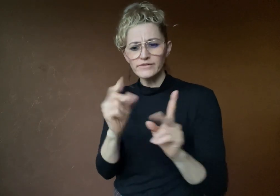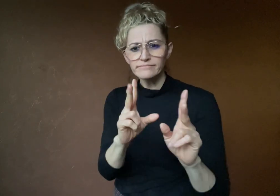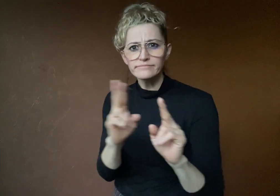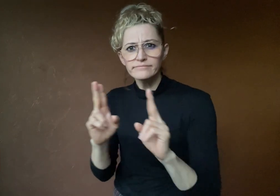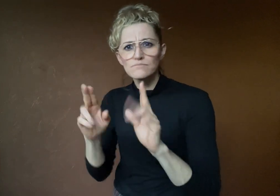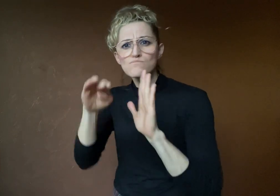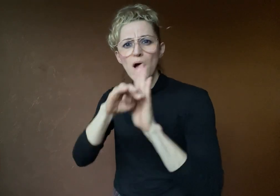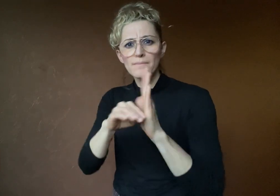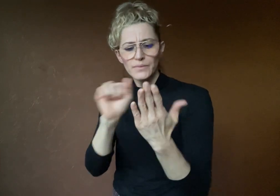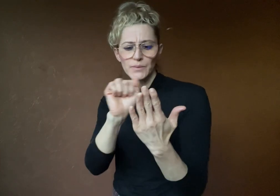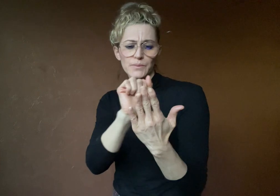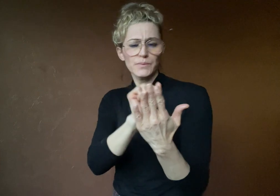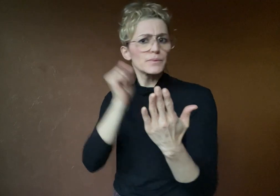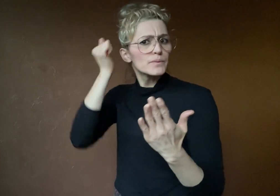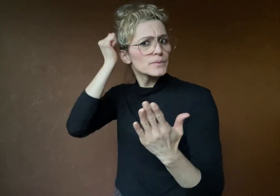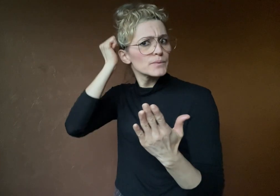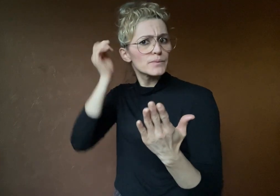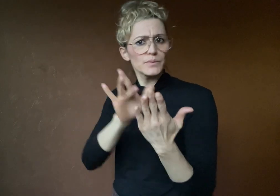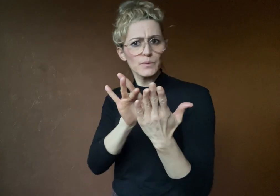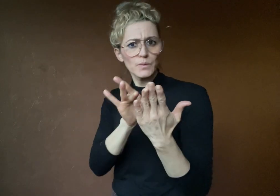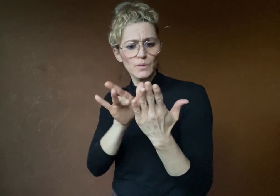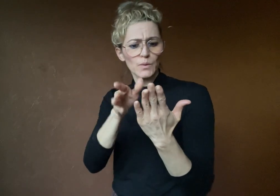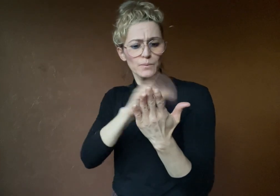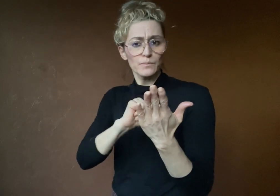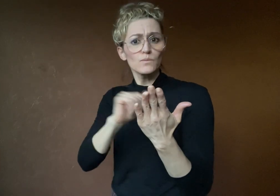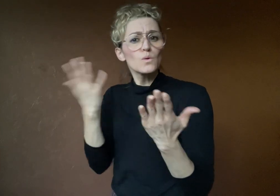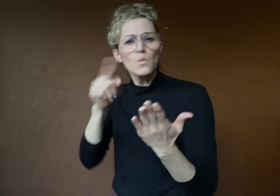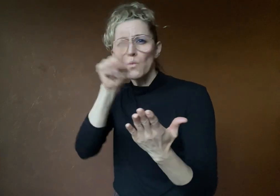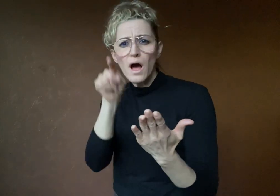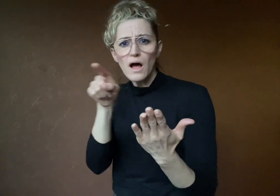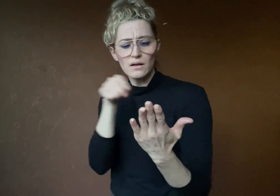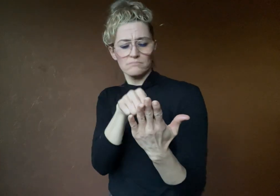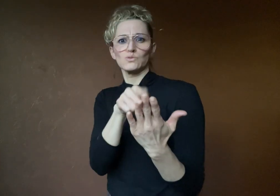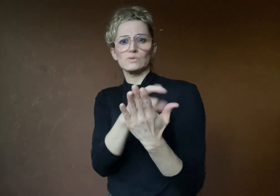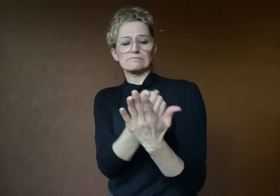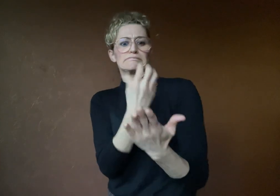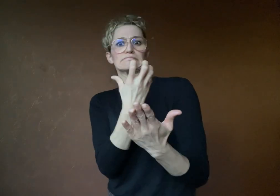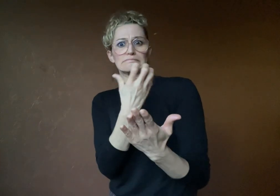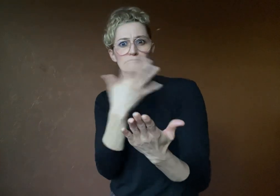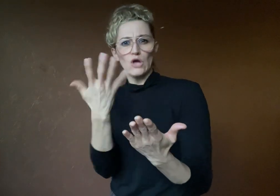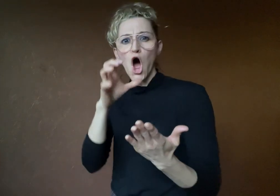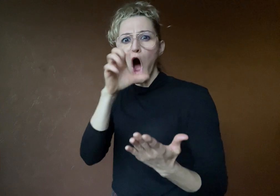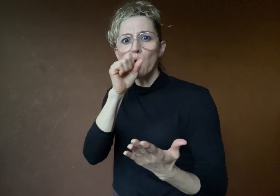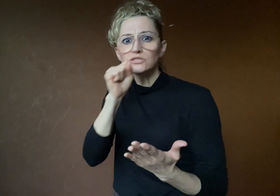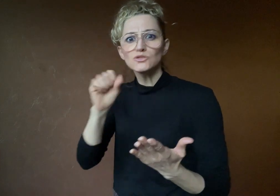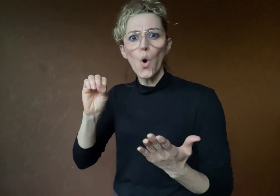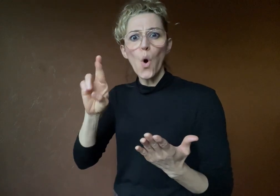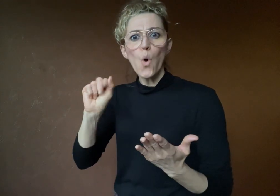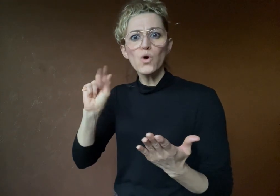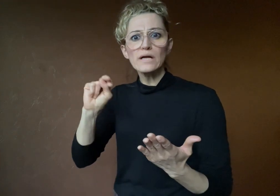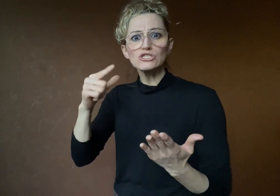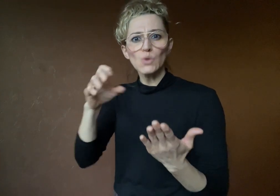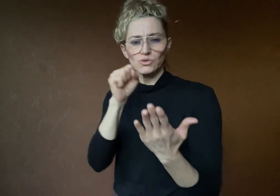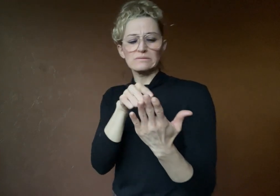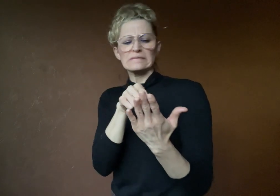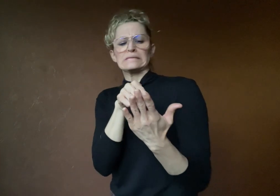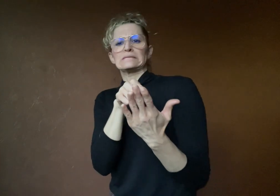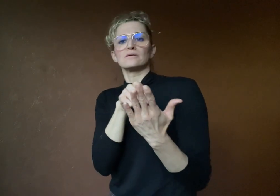to erase the hearing aids because it was orange.